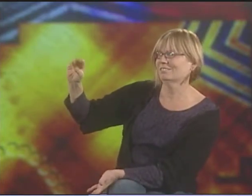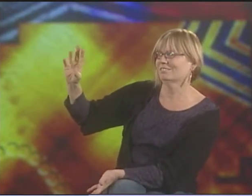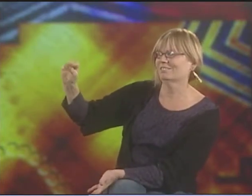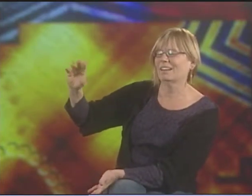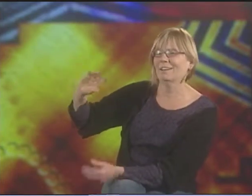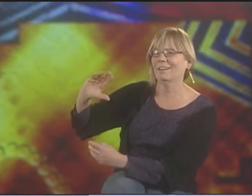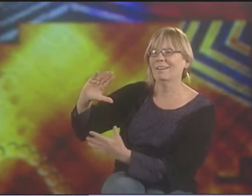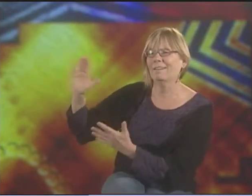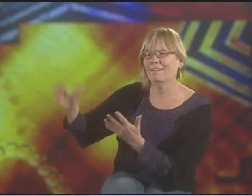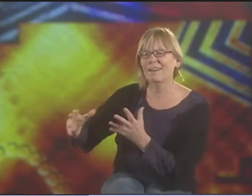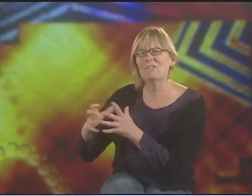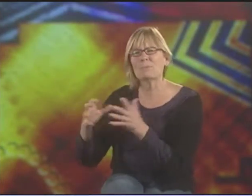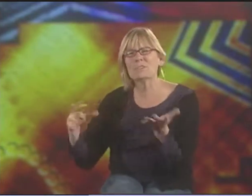JUST MOVING HIS MOUTH.